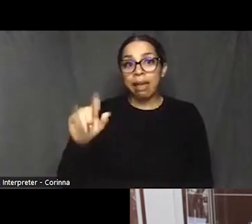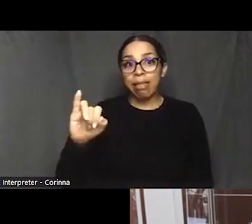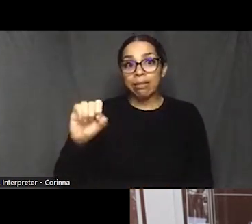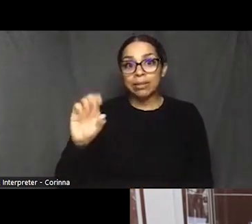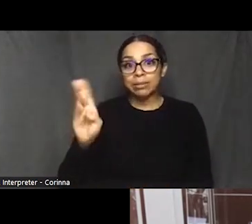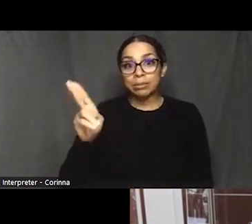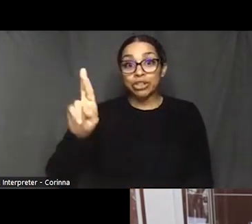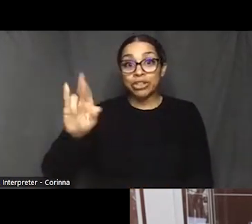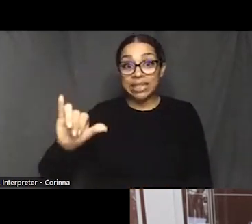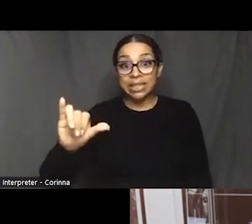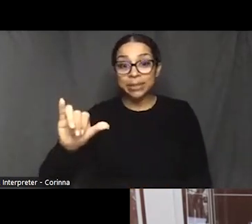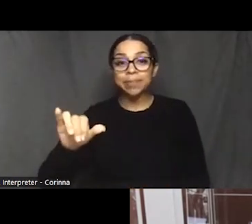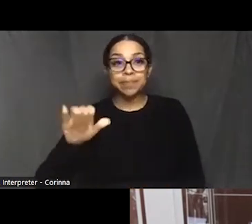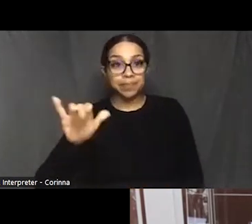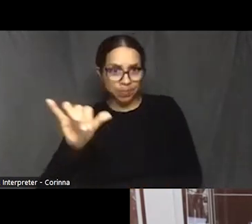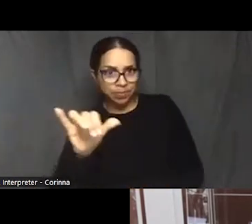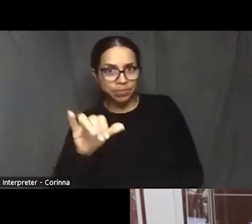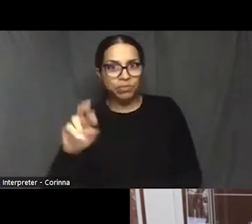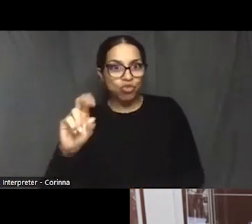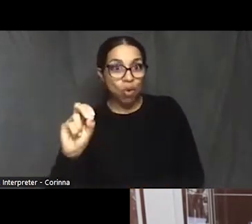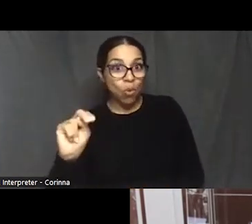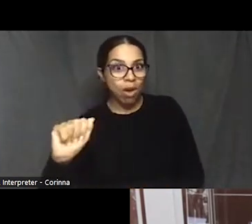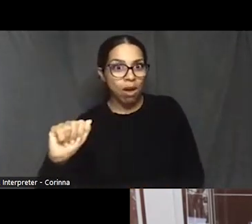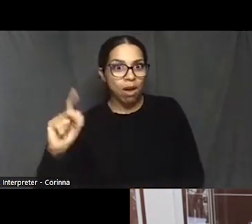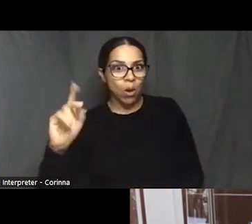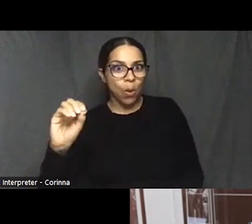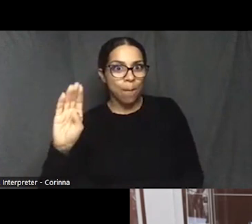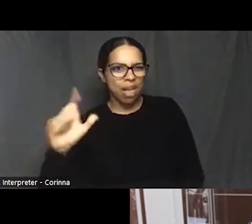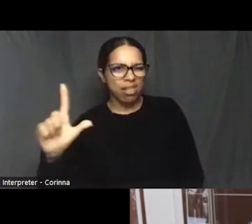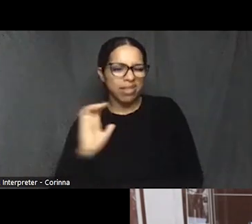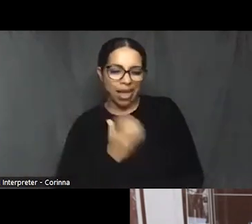She's our producer: Rona Kobell. Rona and Sean had